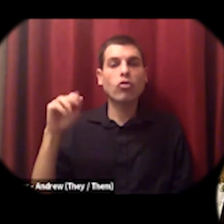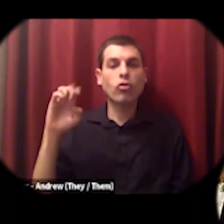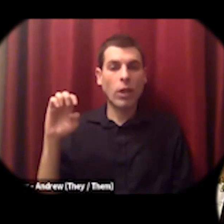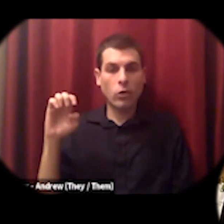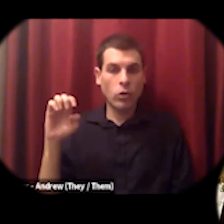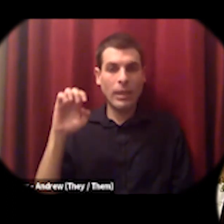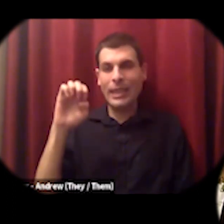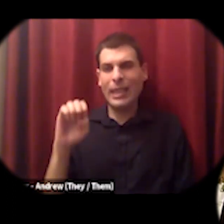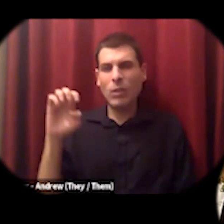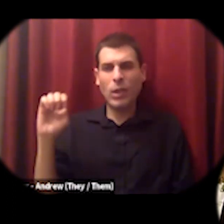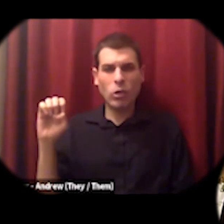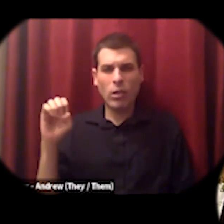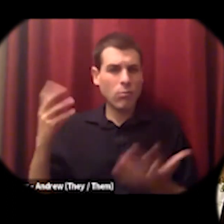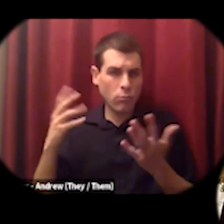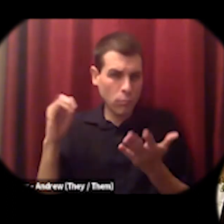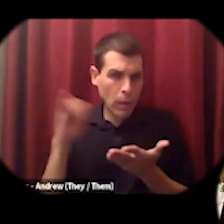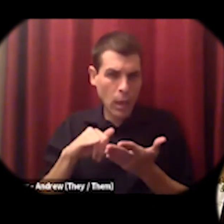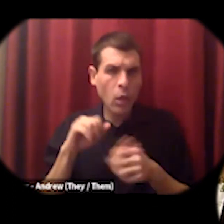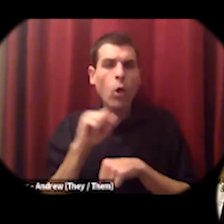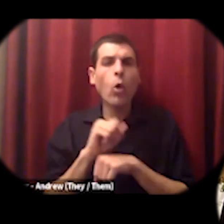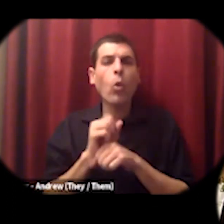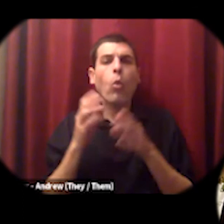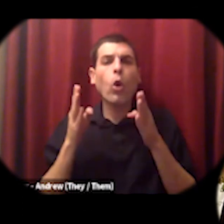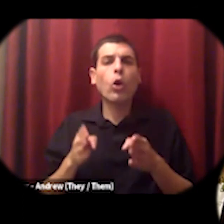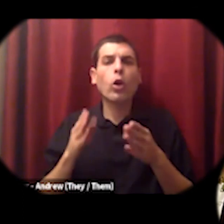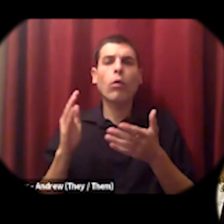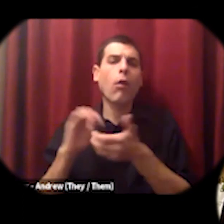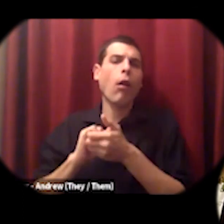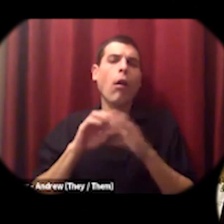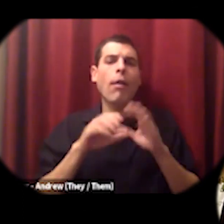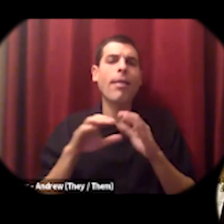was a worker cooperative that buys and sells fair trade products from around the world